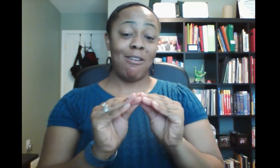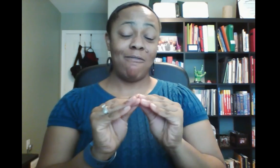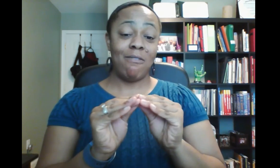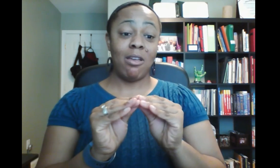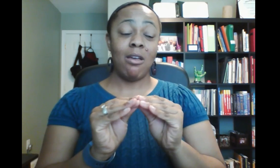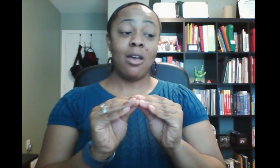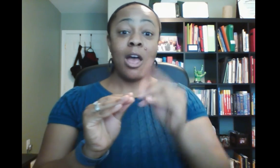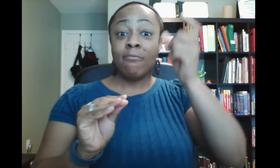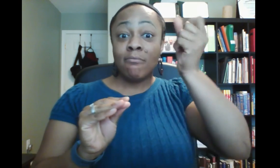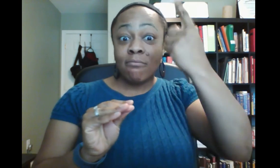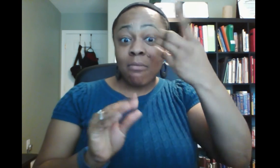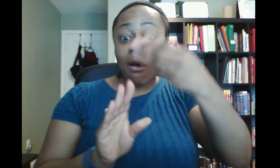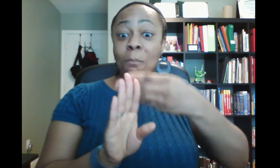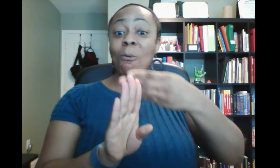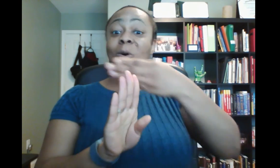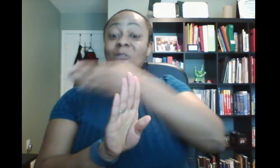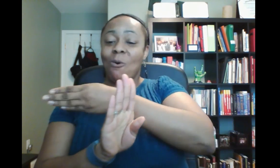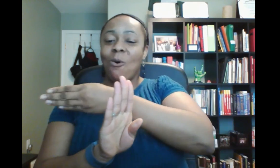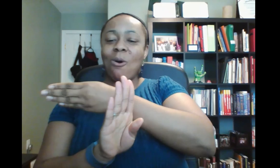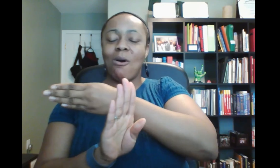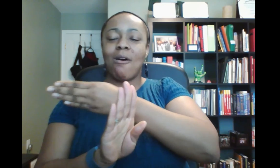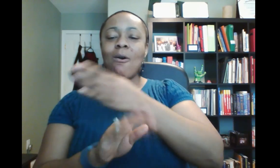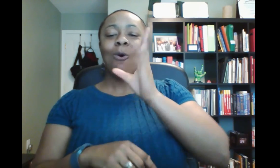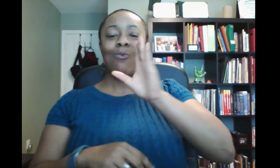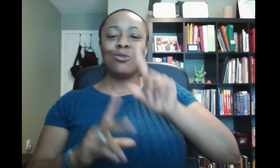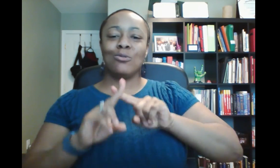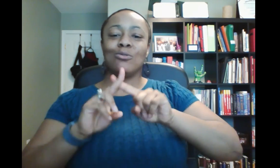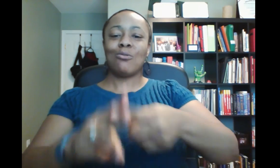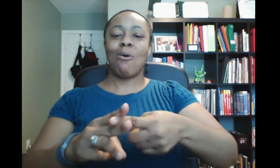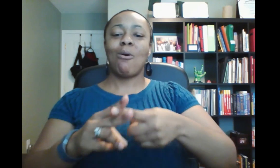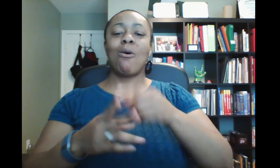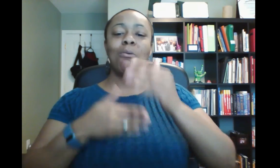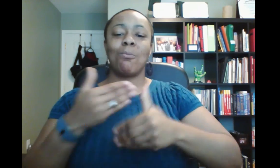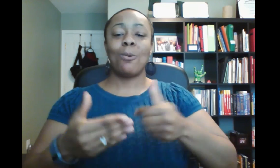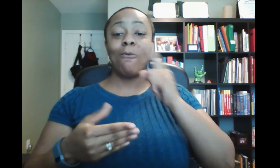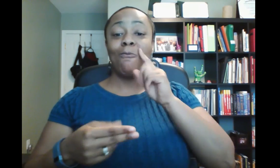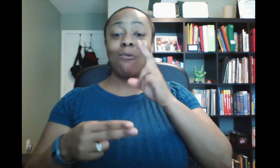The call for nominations and the vote